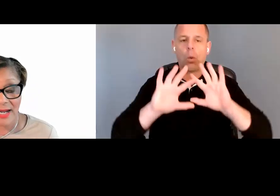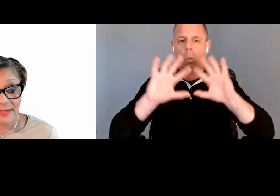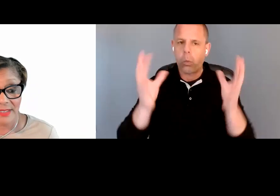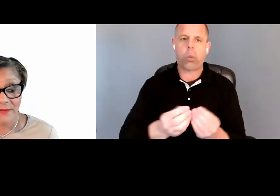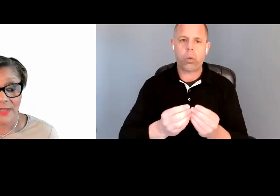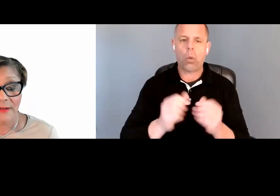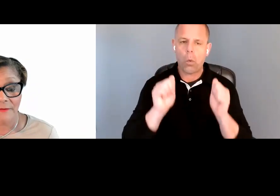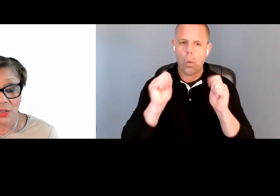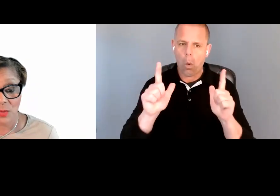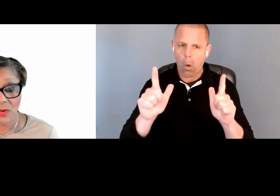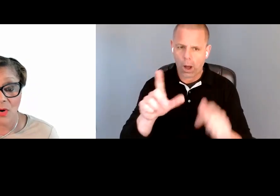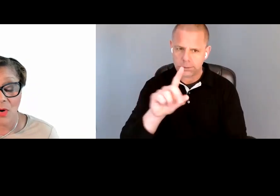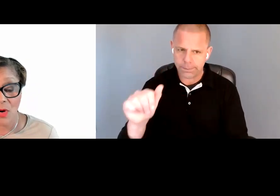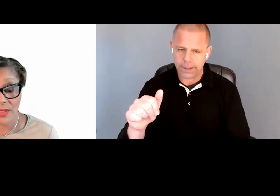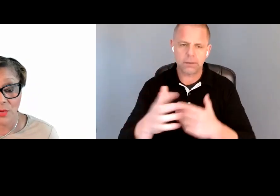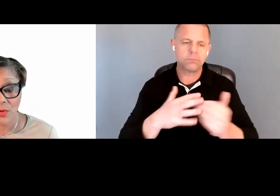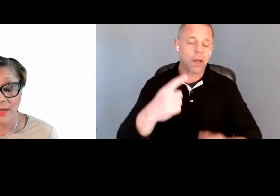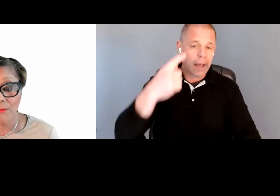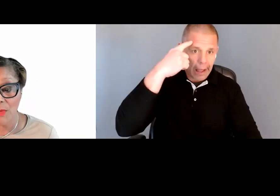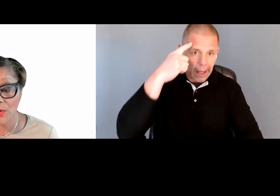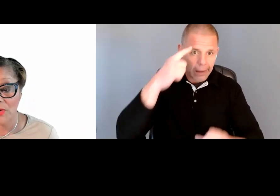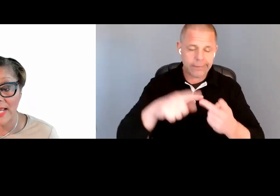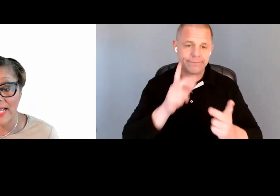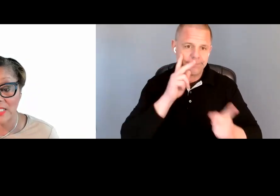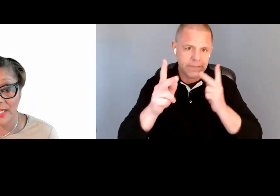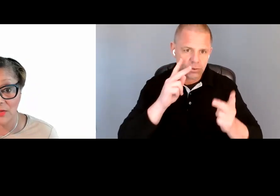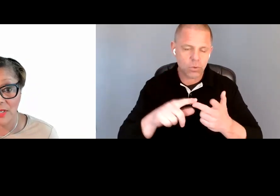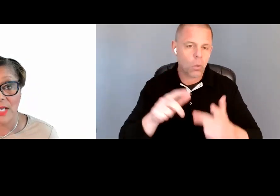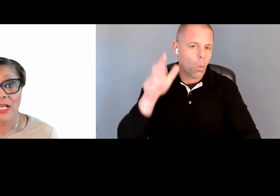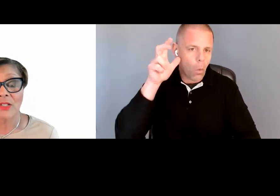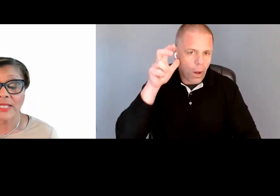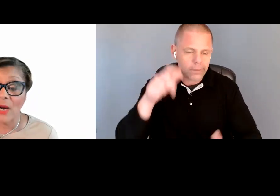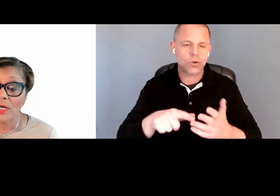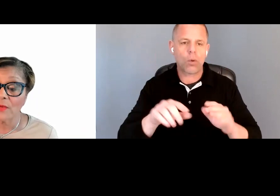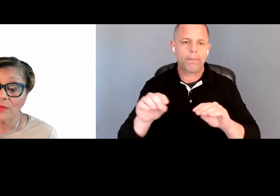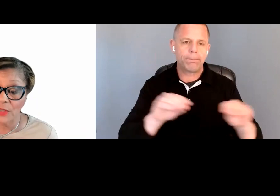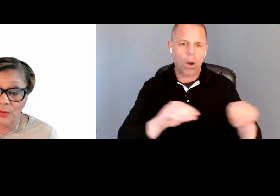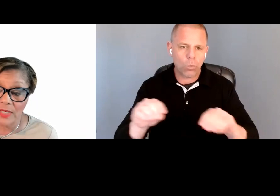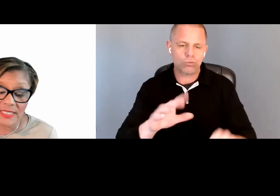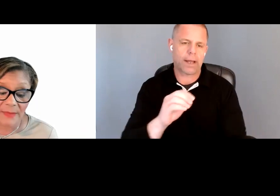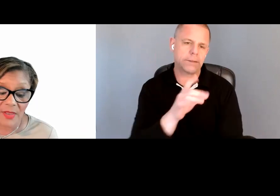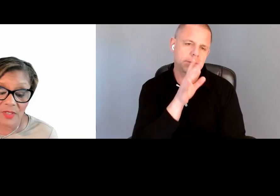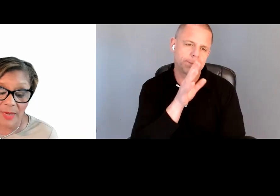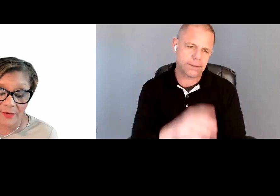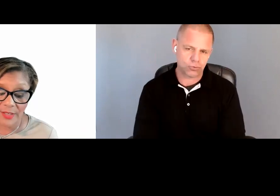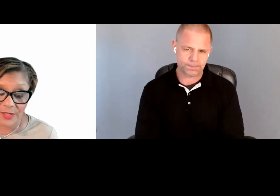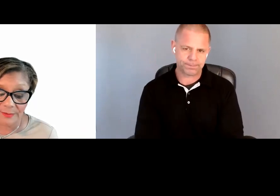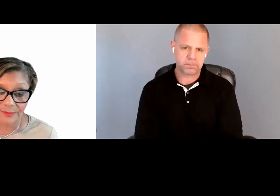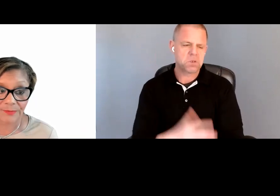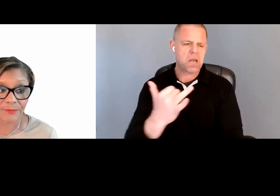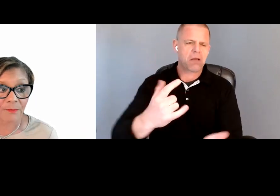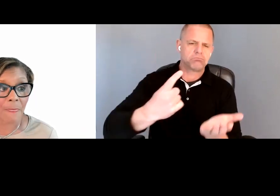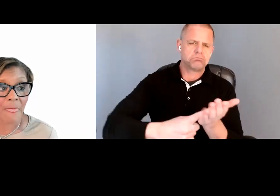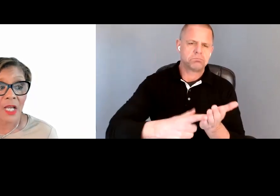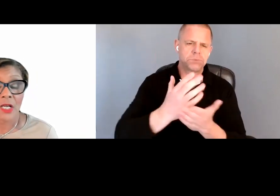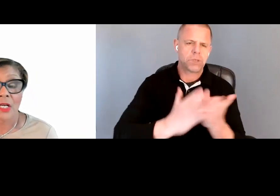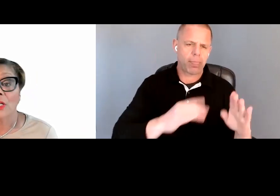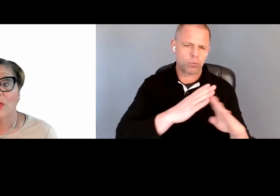cognitive, visual, auditory, motor, and speech. So now we are going to review some of those barriers.